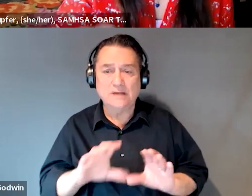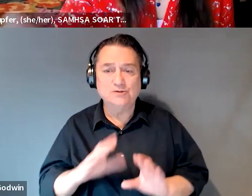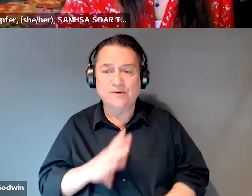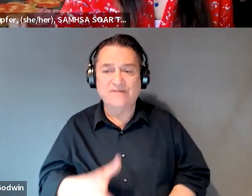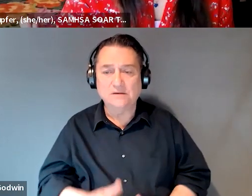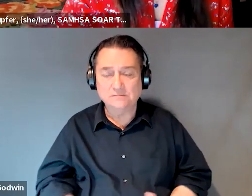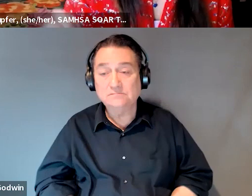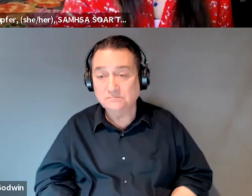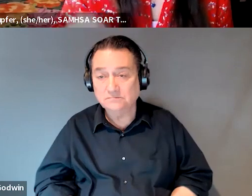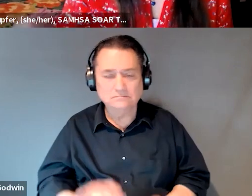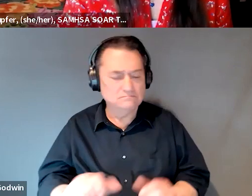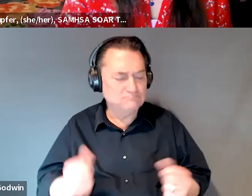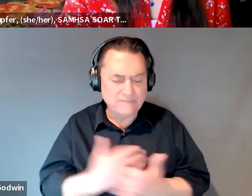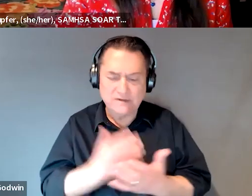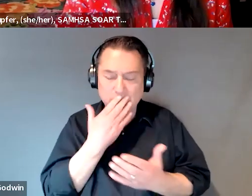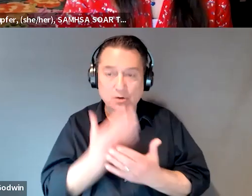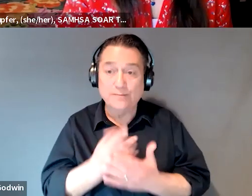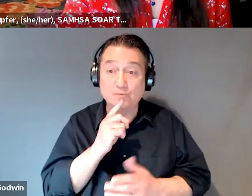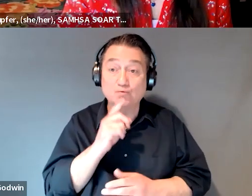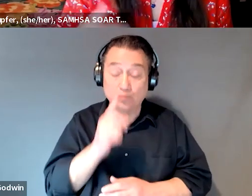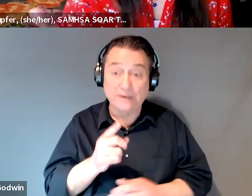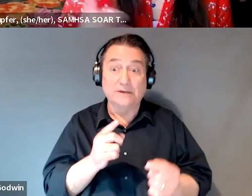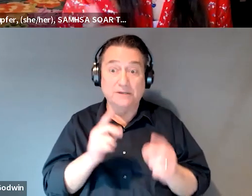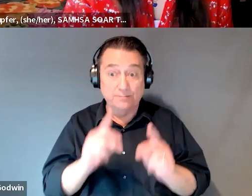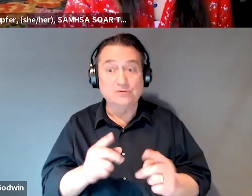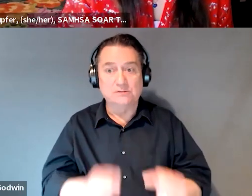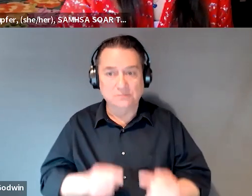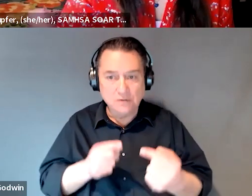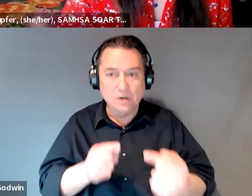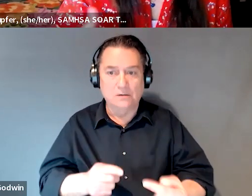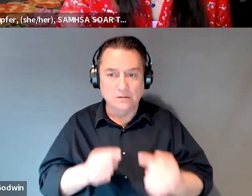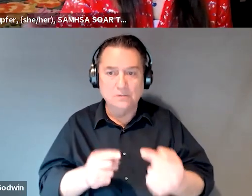that all is good but in fact they really are struggling and so then the record doesn't reflect, you know,